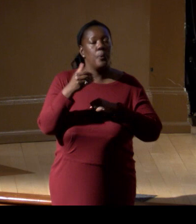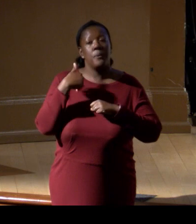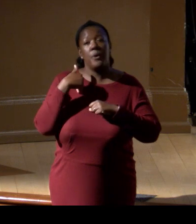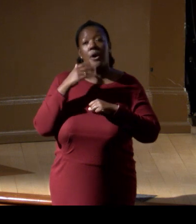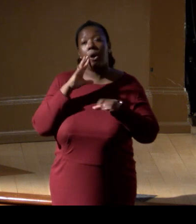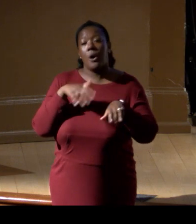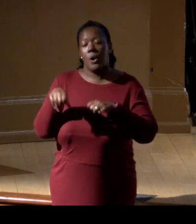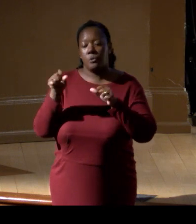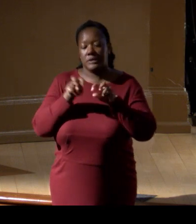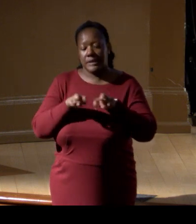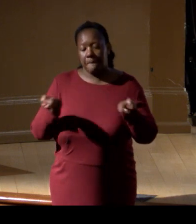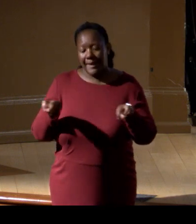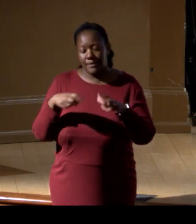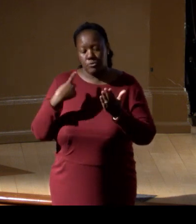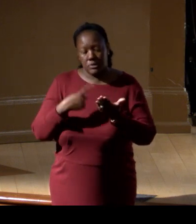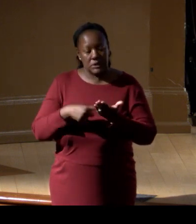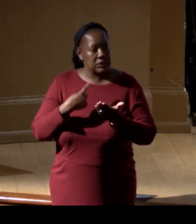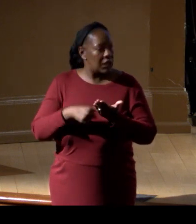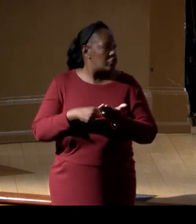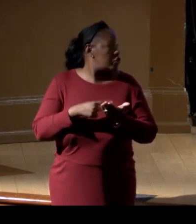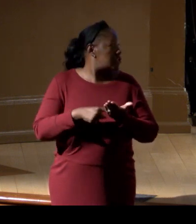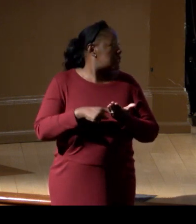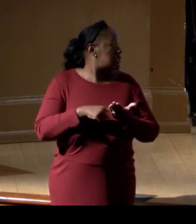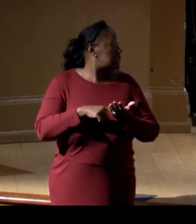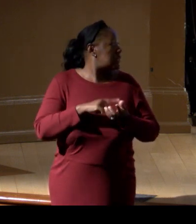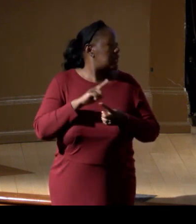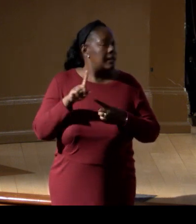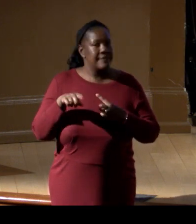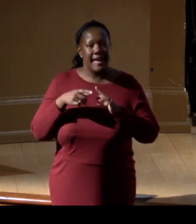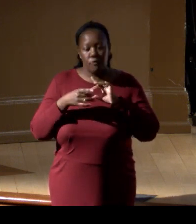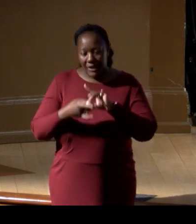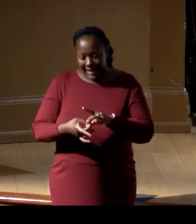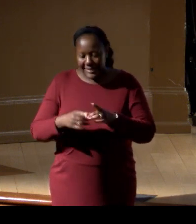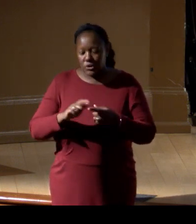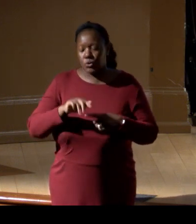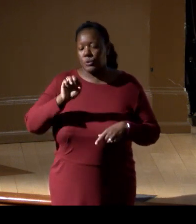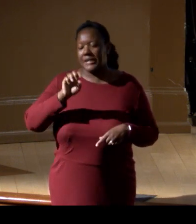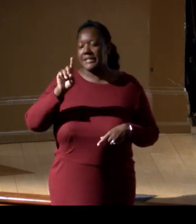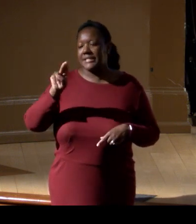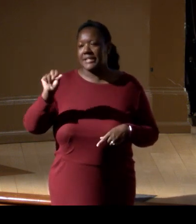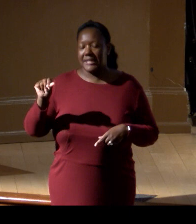specifically Living Laboratories, and eDNA and biodiversity are part of that.